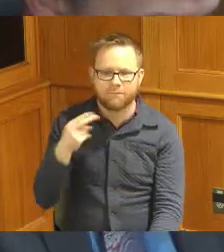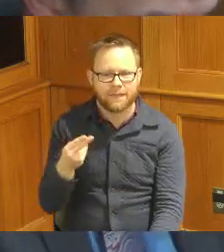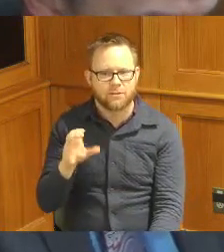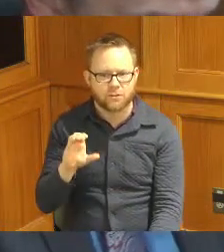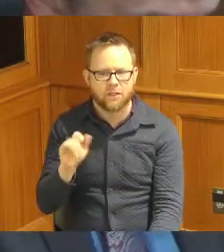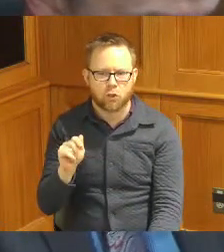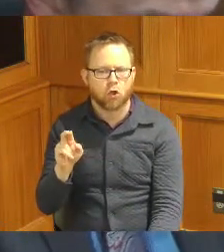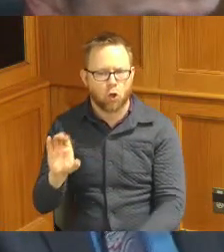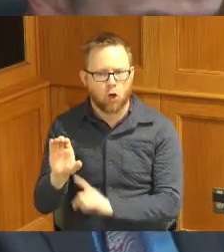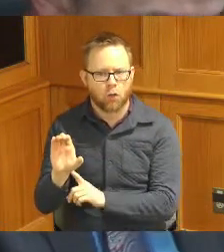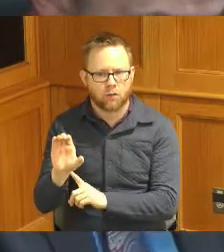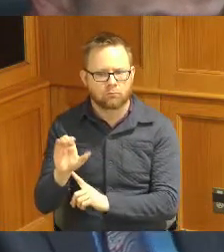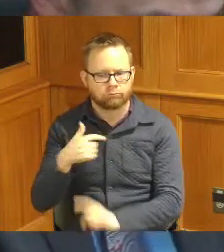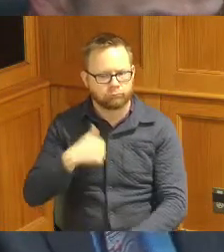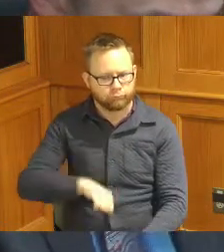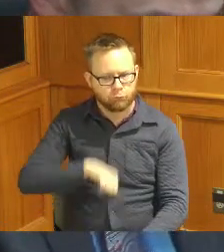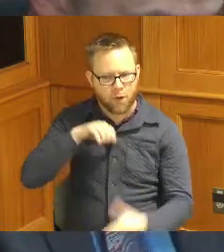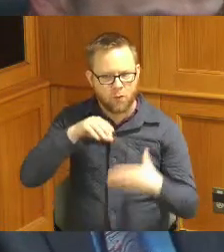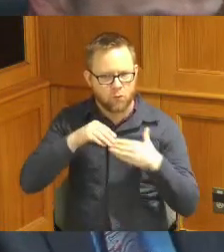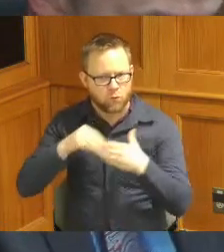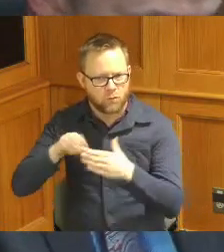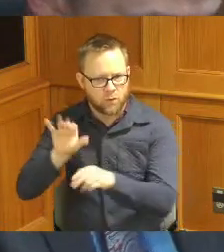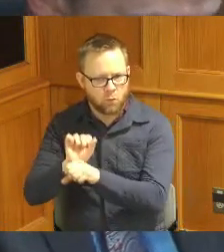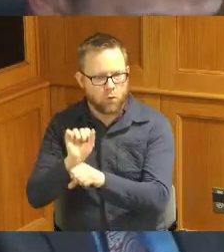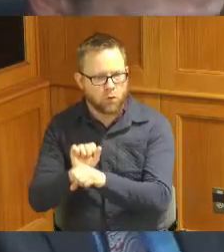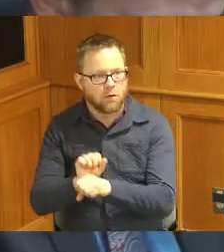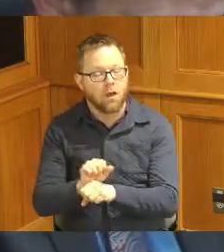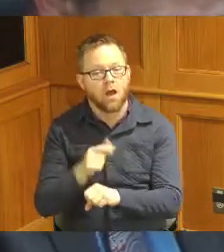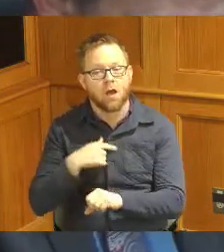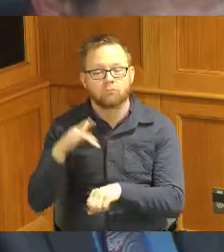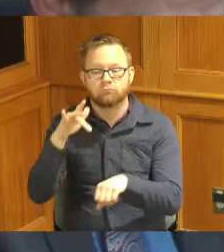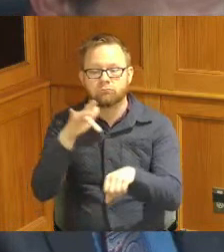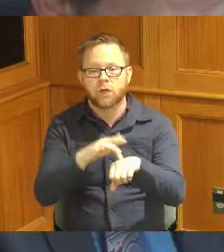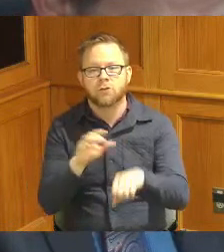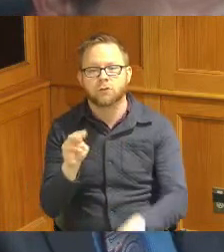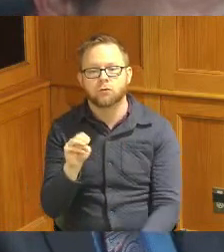proud to lead that effort also went out to Montgomery for their health fair first ever health